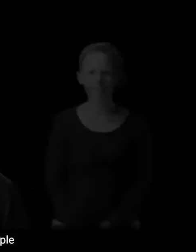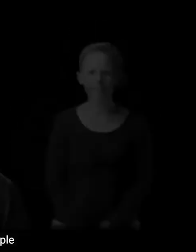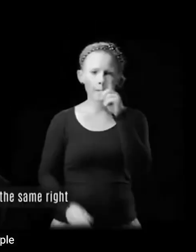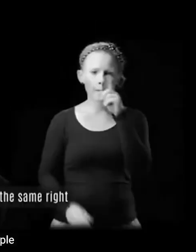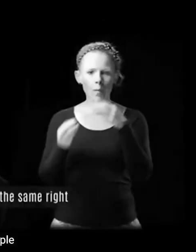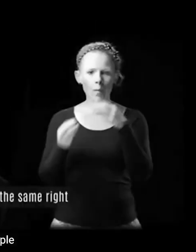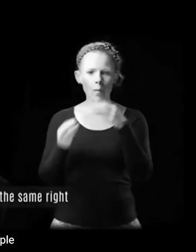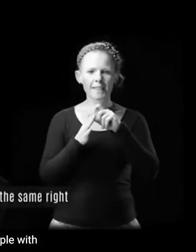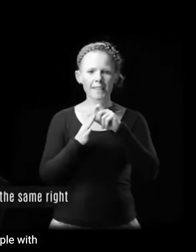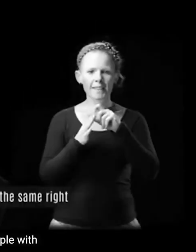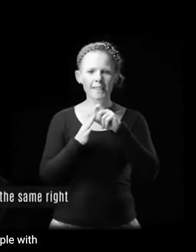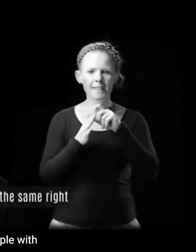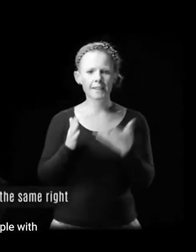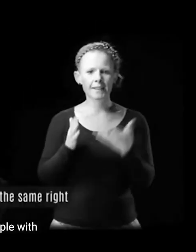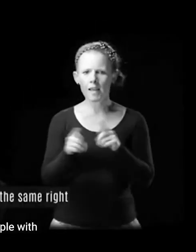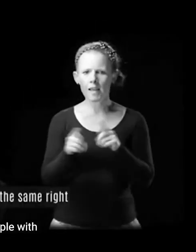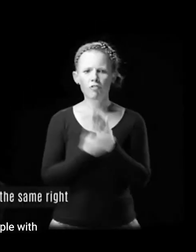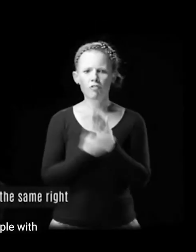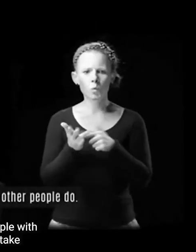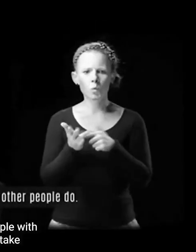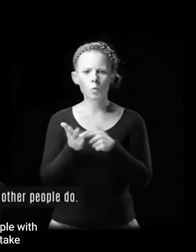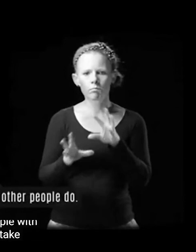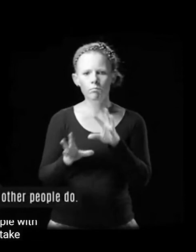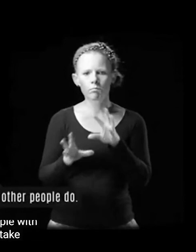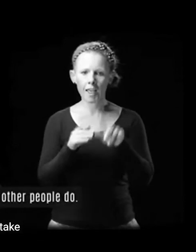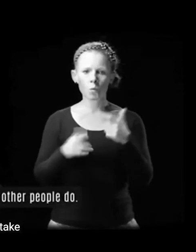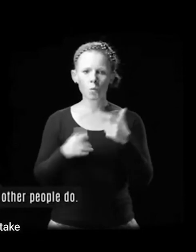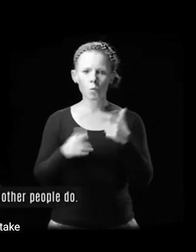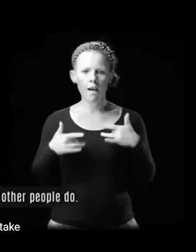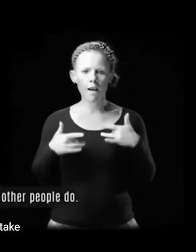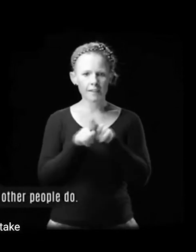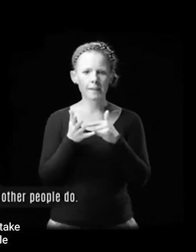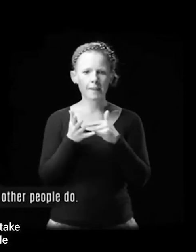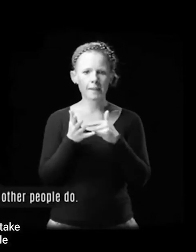People with disability have the same right to take part in cultural life as other people do